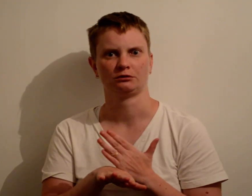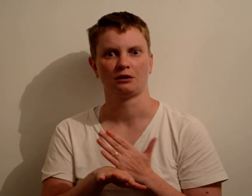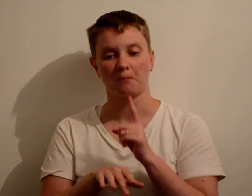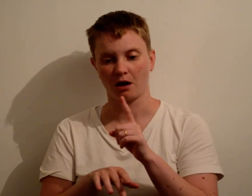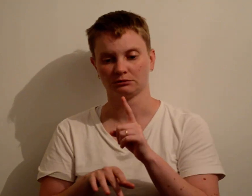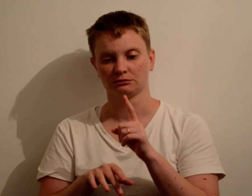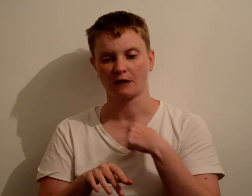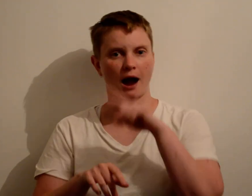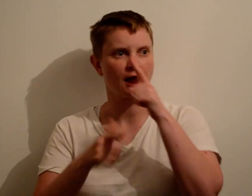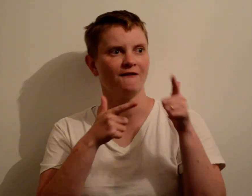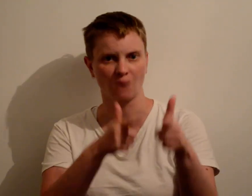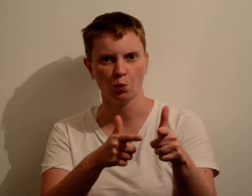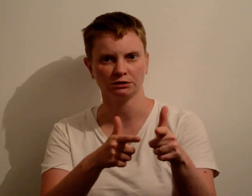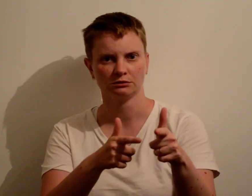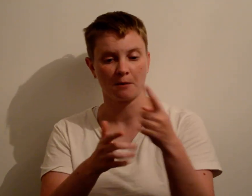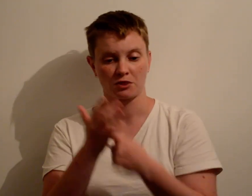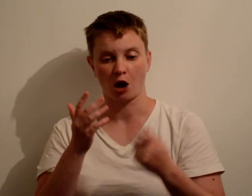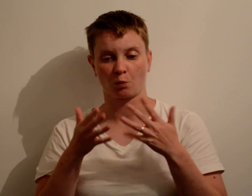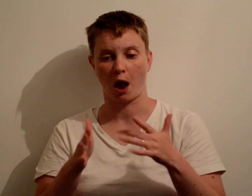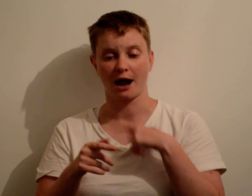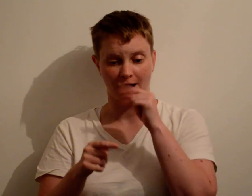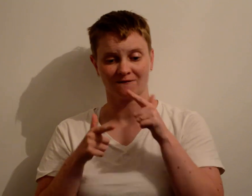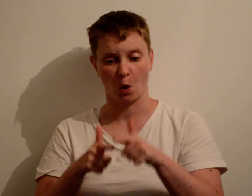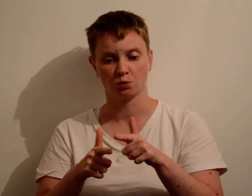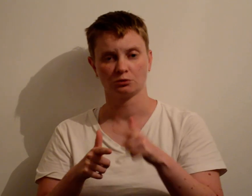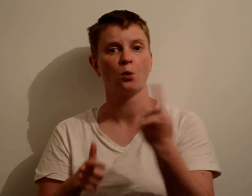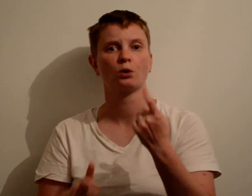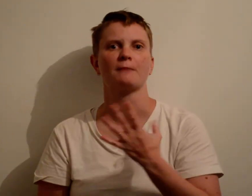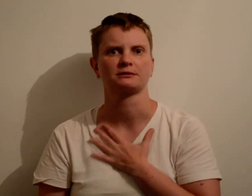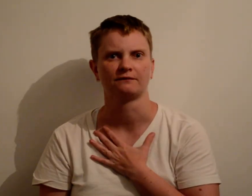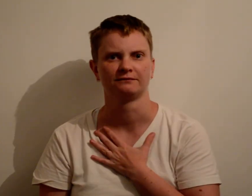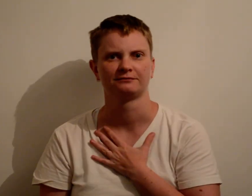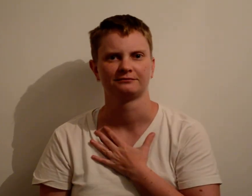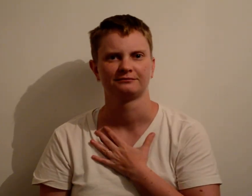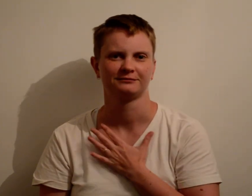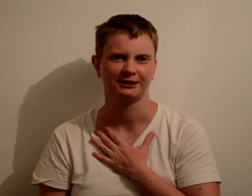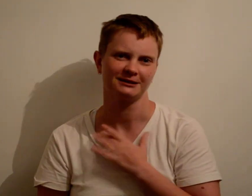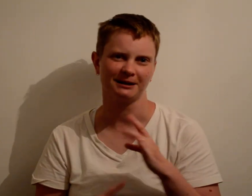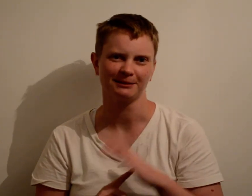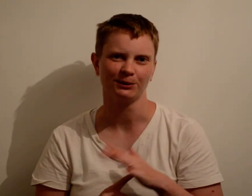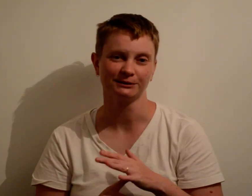so I can’t force anyone to adapt for me but I am able to force is myself. So that's important.